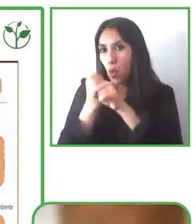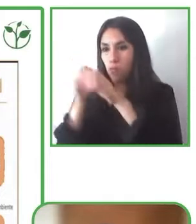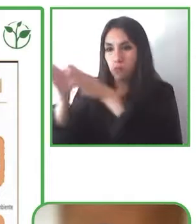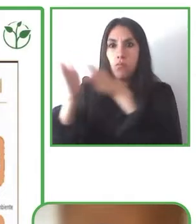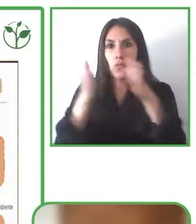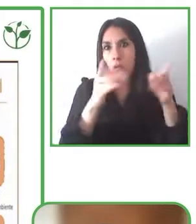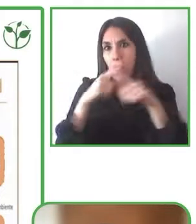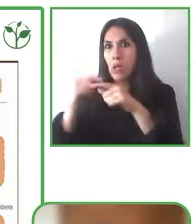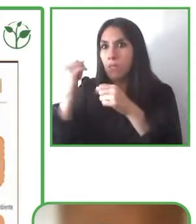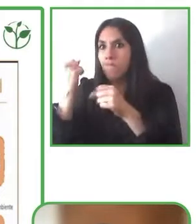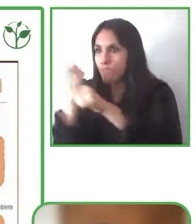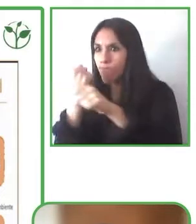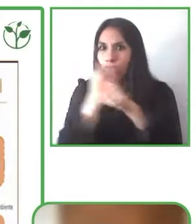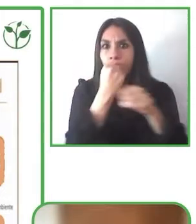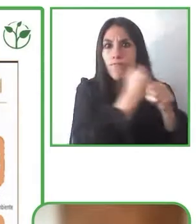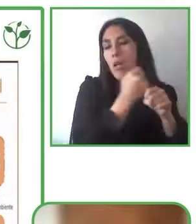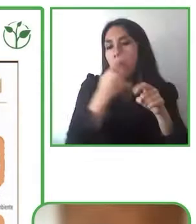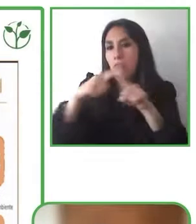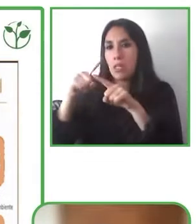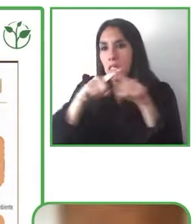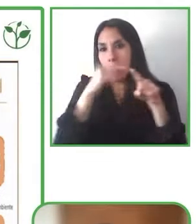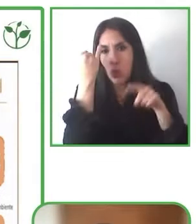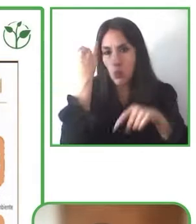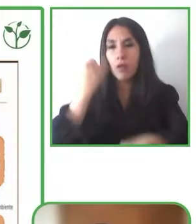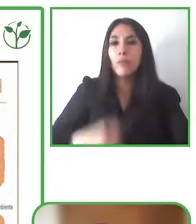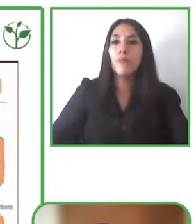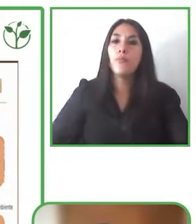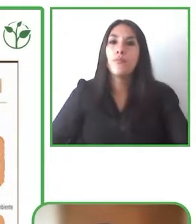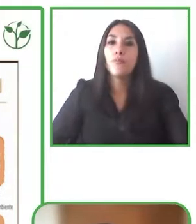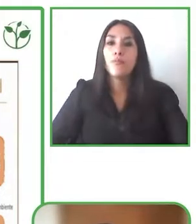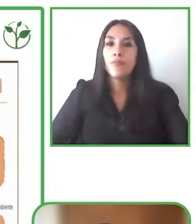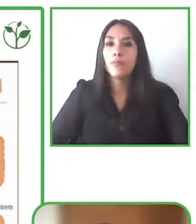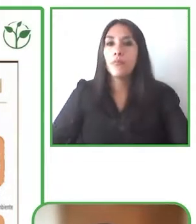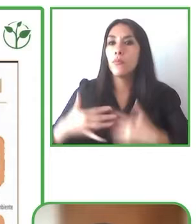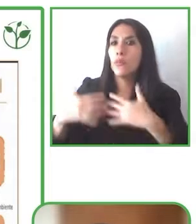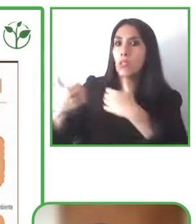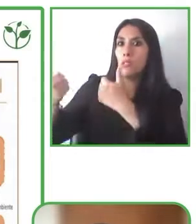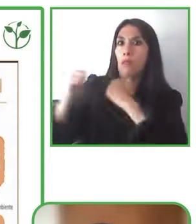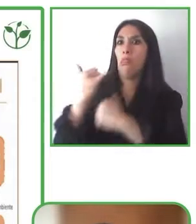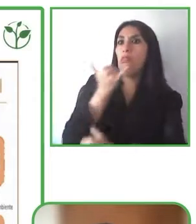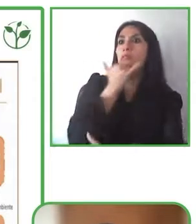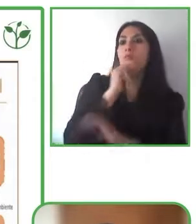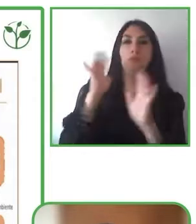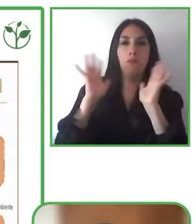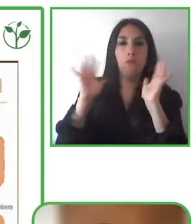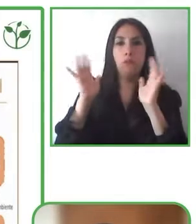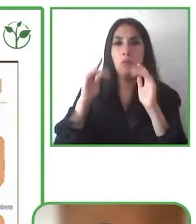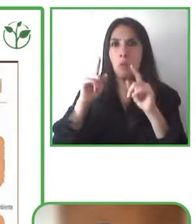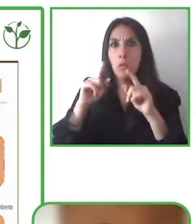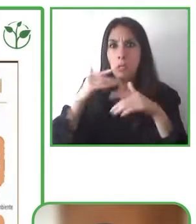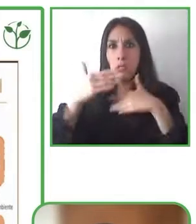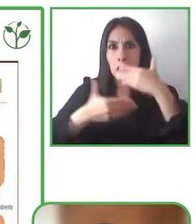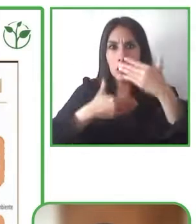different works that have challenged us that after March 15, 2020,